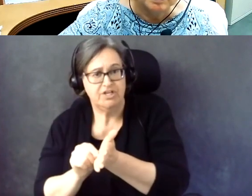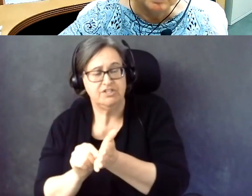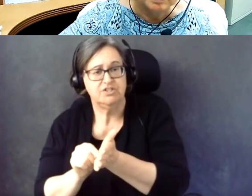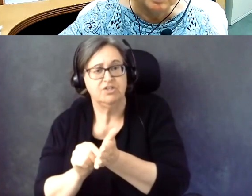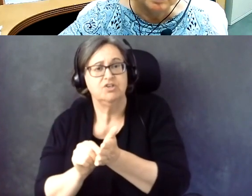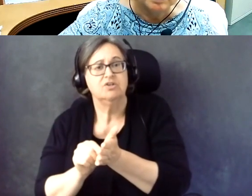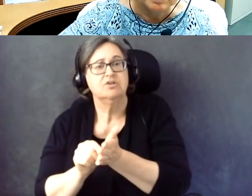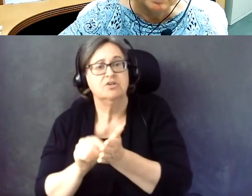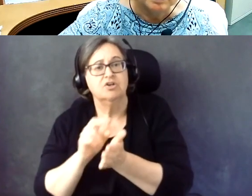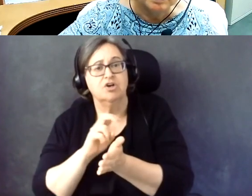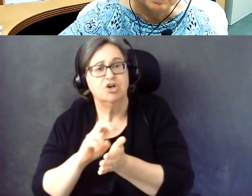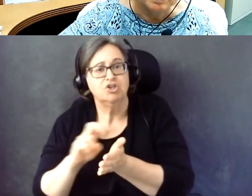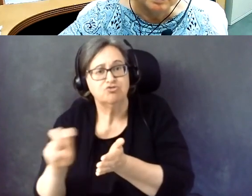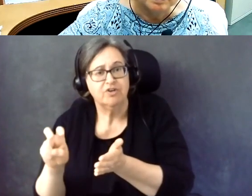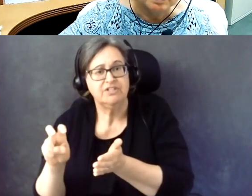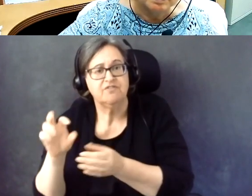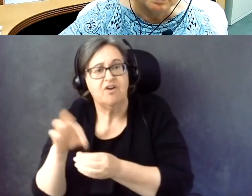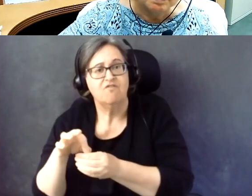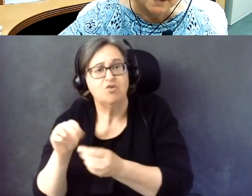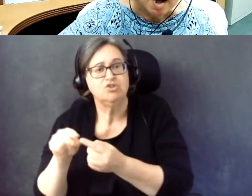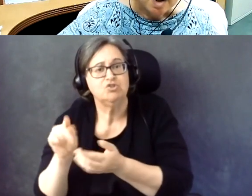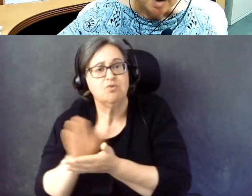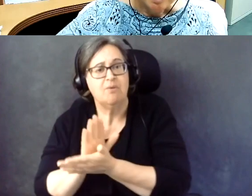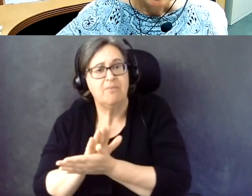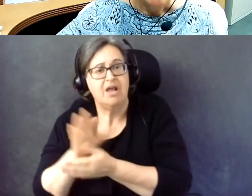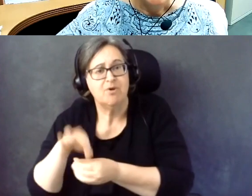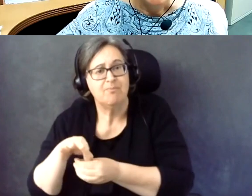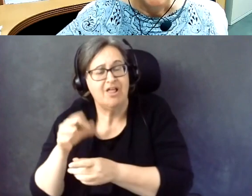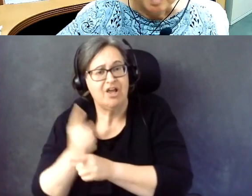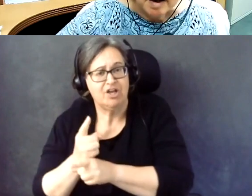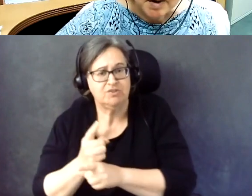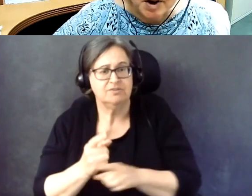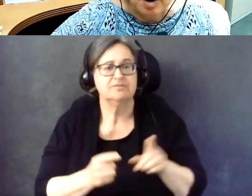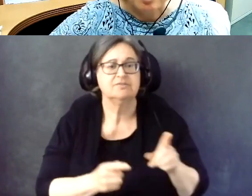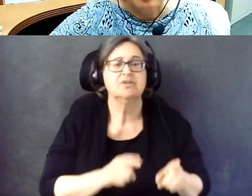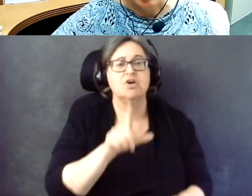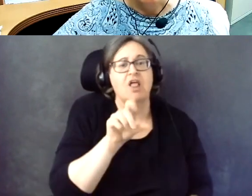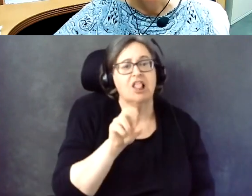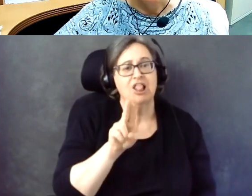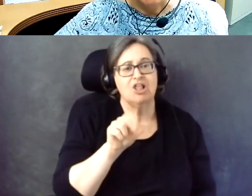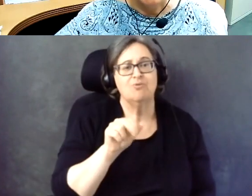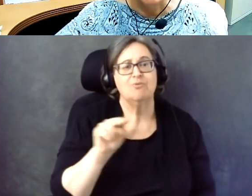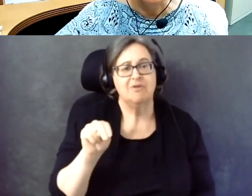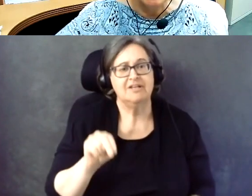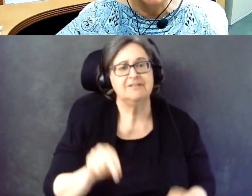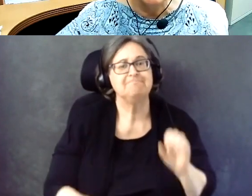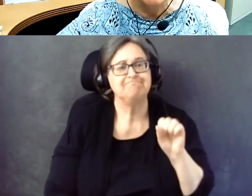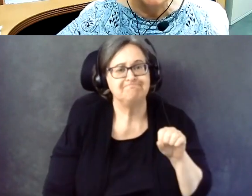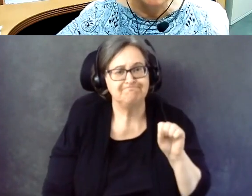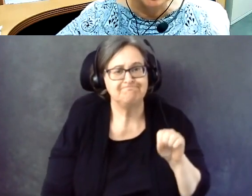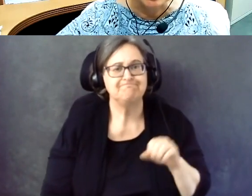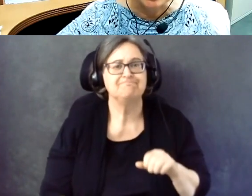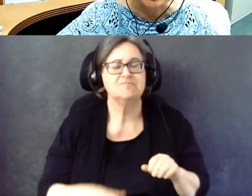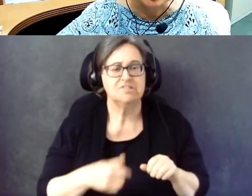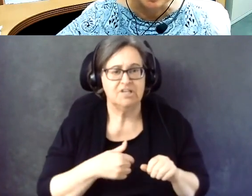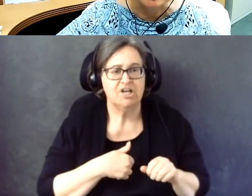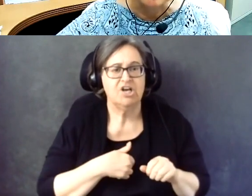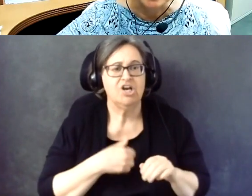vote to a paper ballot correctly? Yeah, so, I use the system here in Maryland.